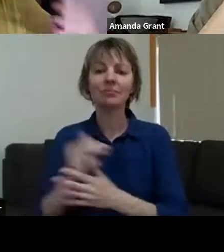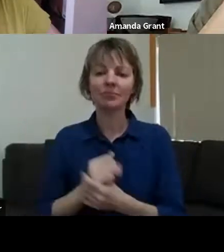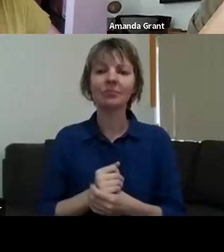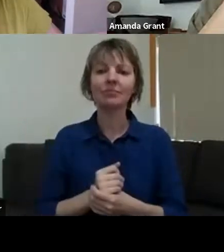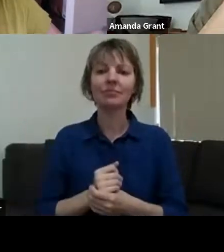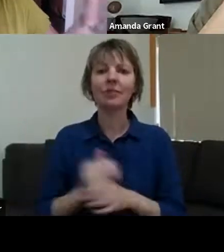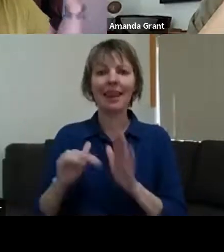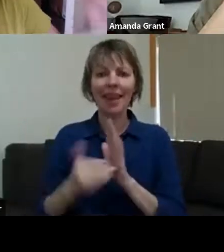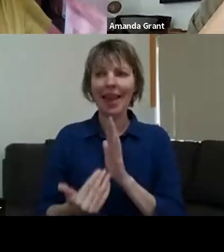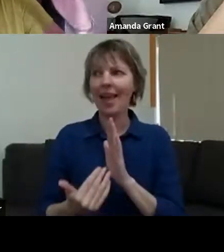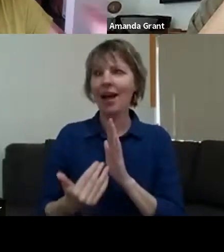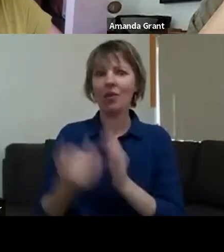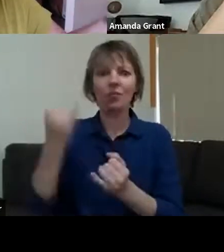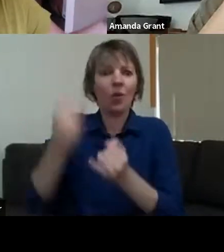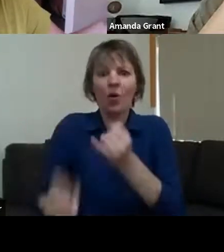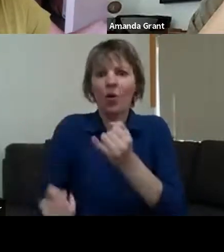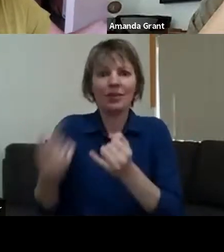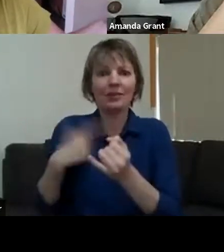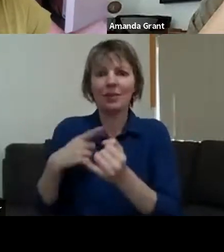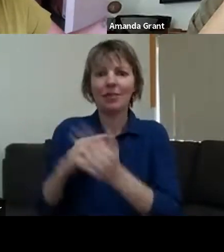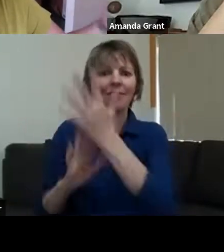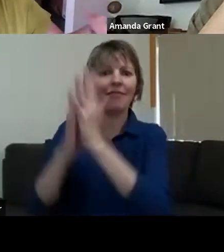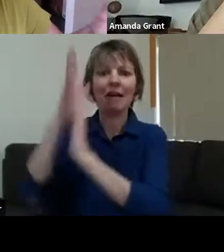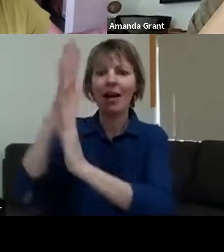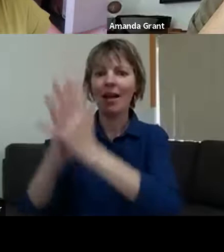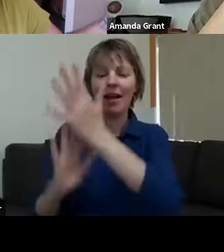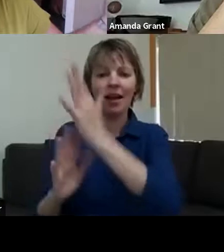you see it at the last line of the day, and it's this skeleton of the